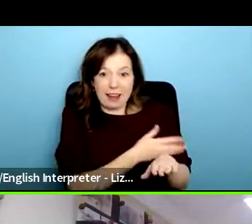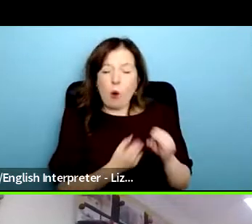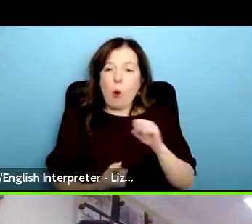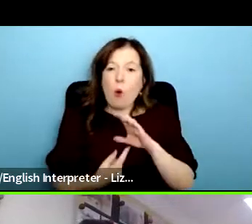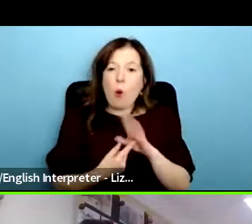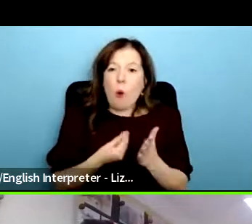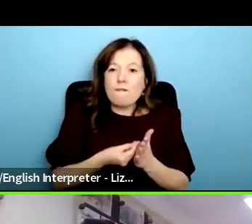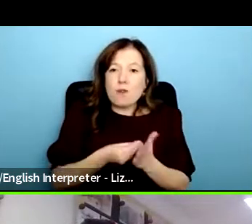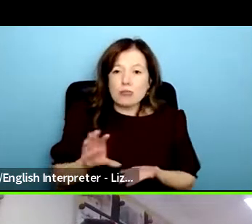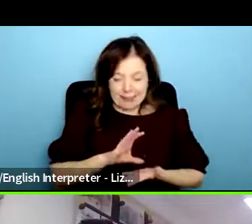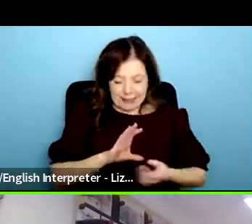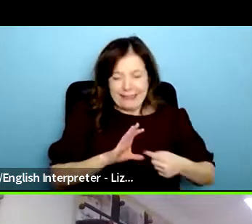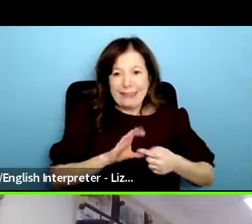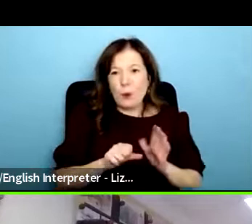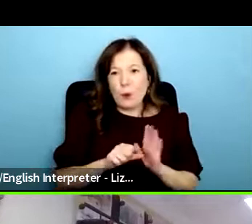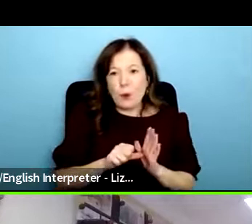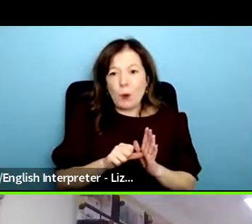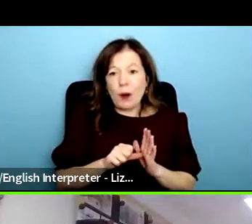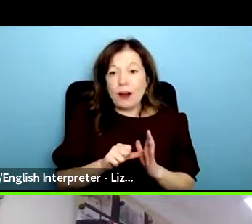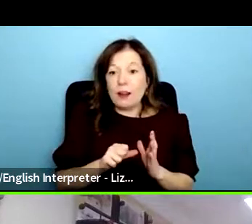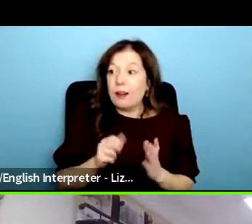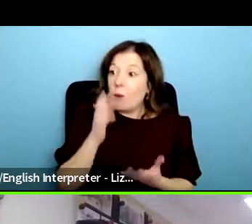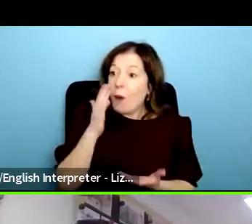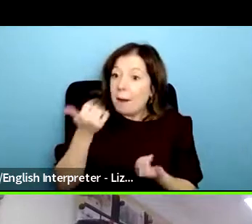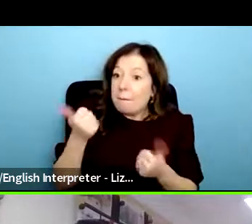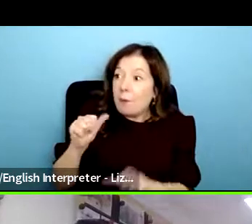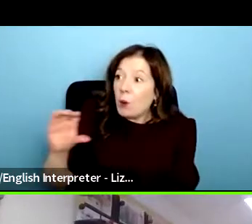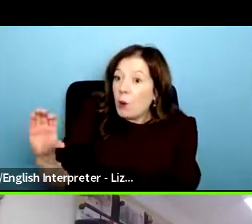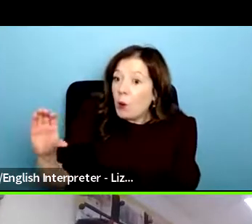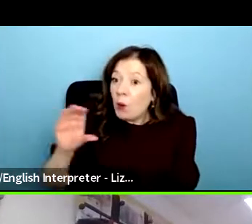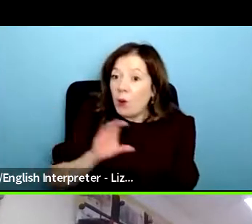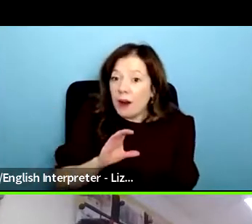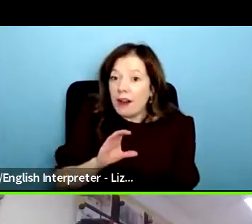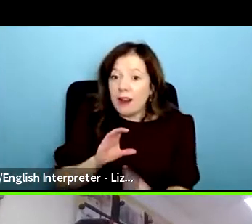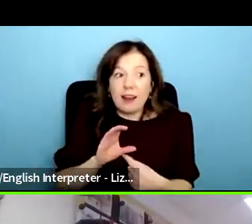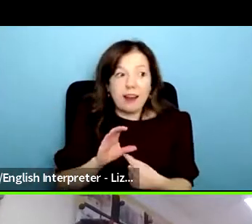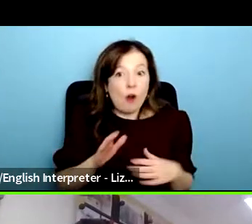we do something we do get some of that and we do get volunteer expenses so would pay for some of